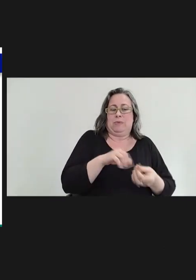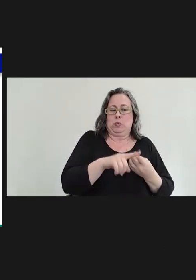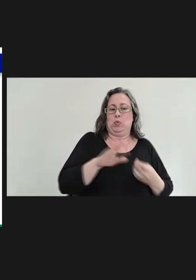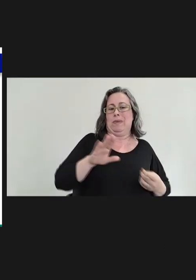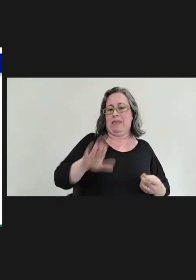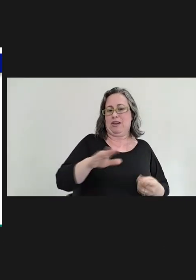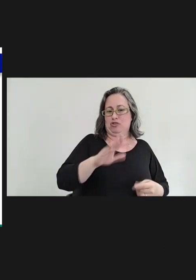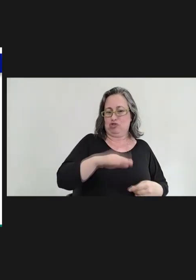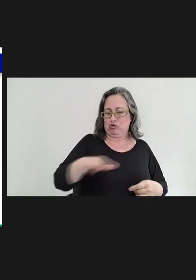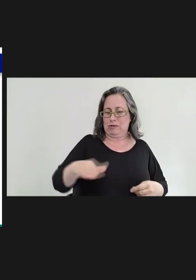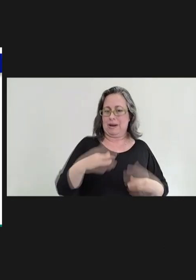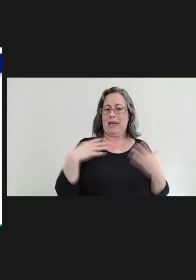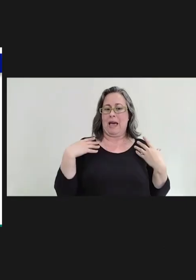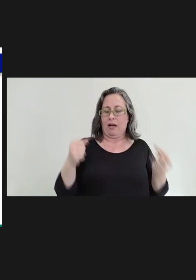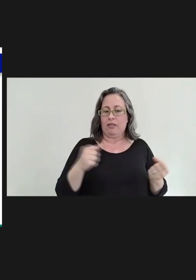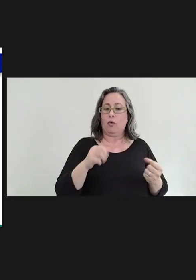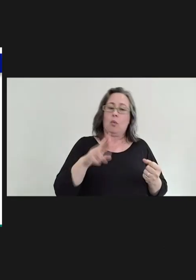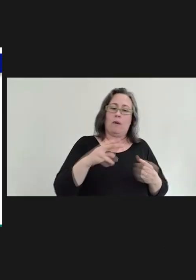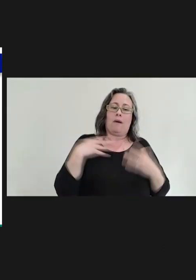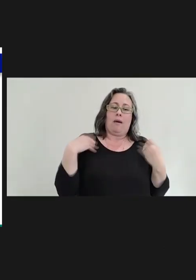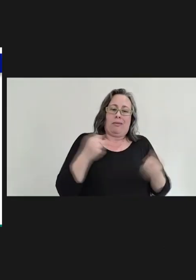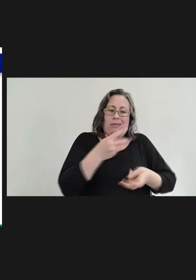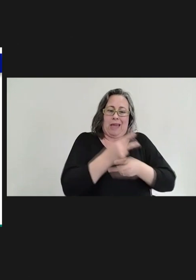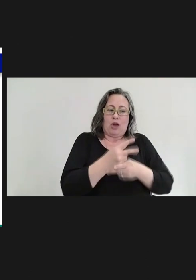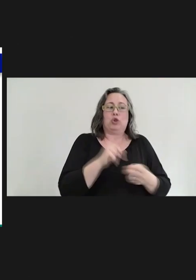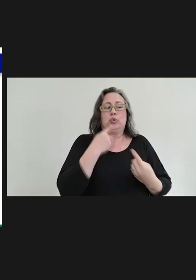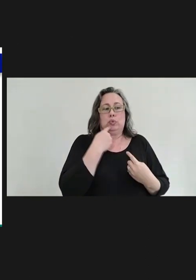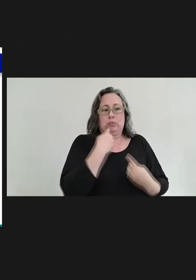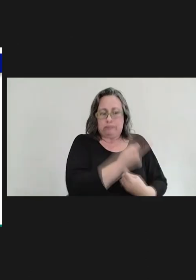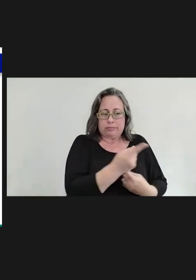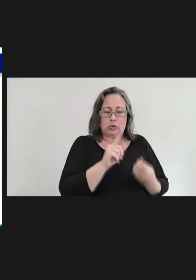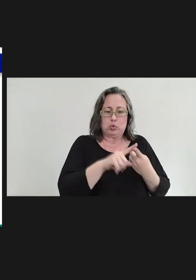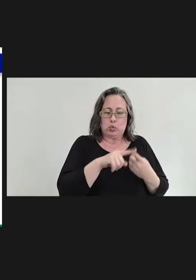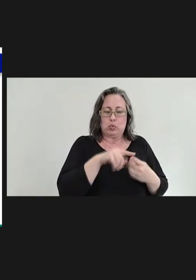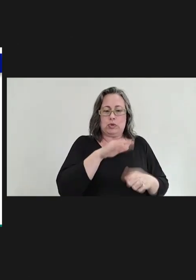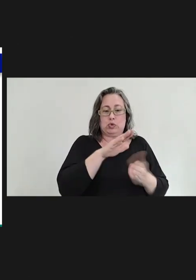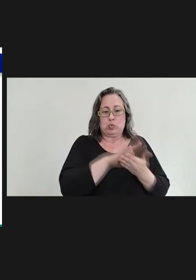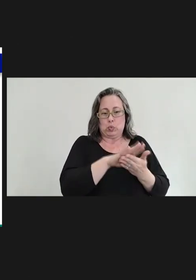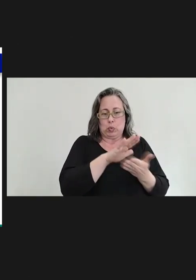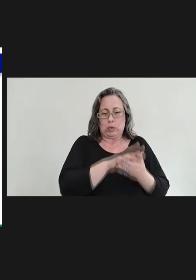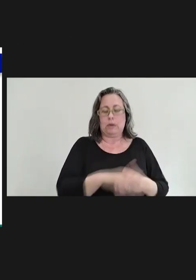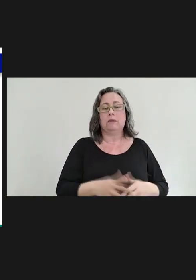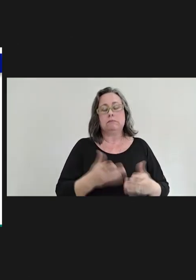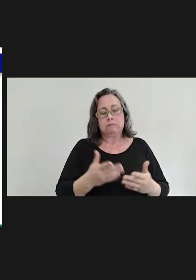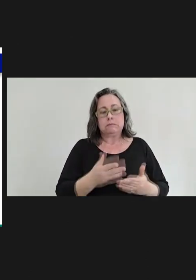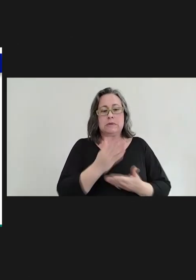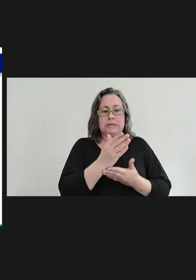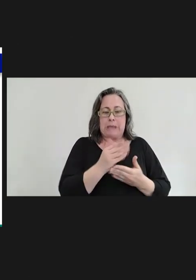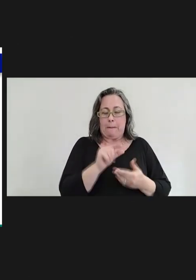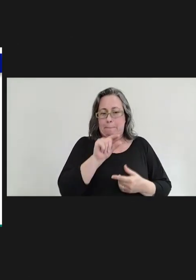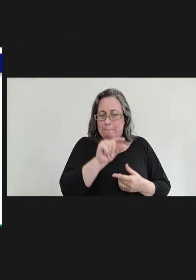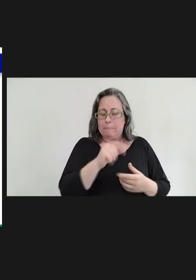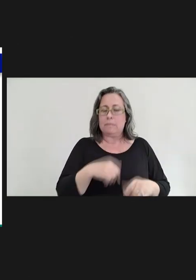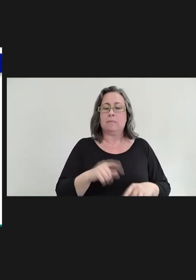to a school. But we are concerned that that same reflection of parents that don't necessarily want